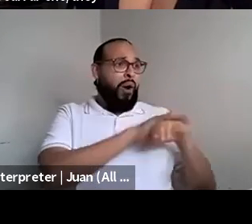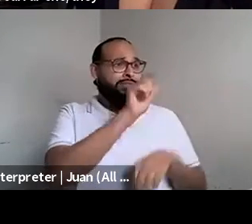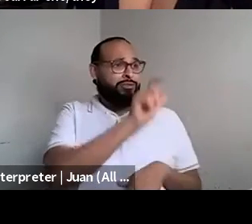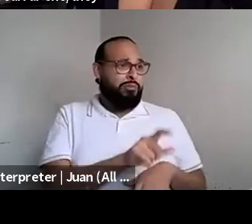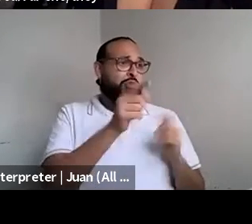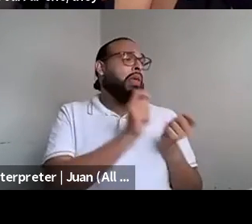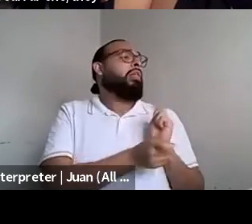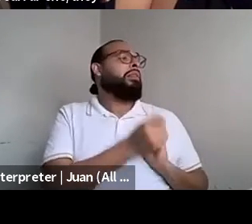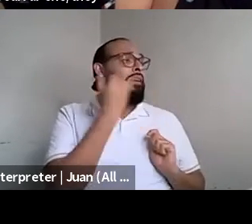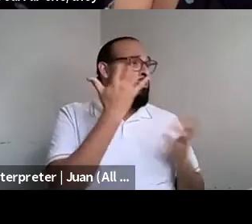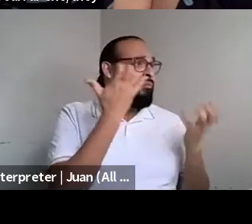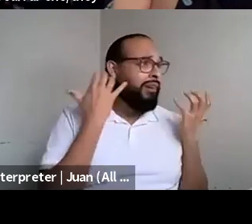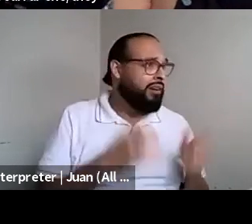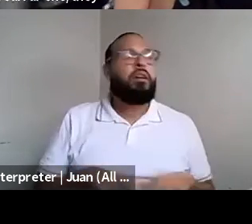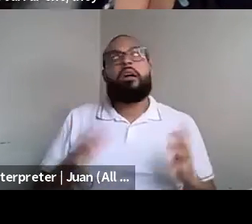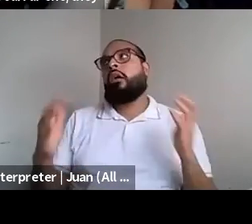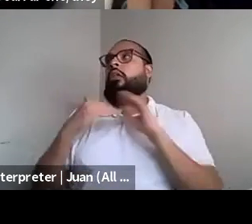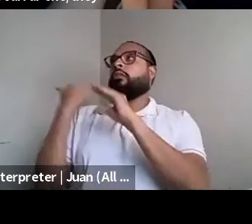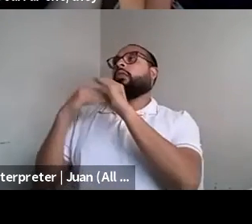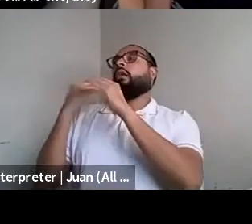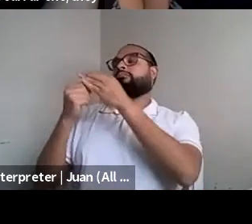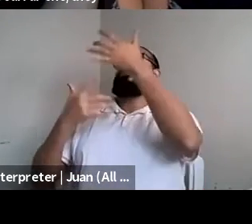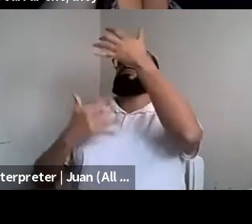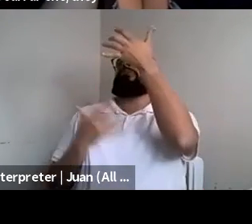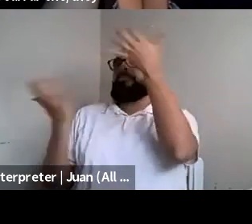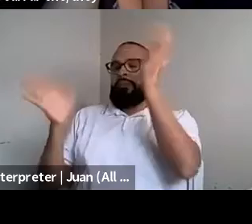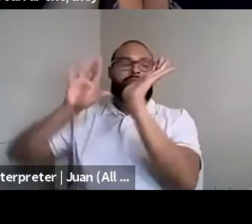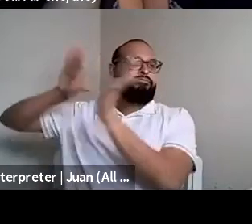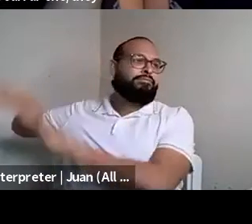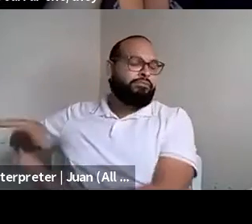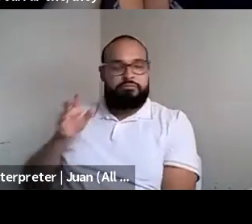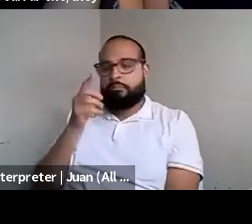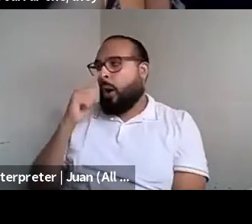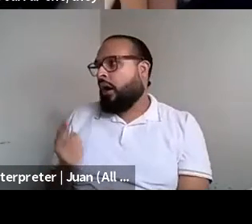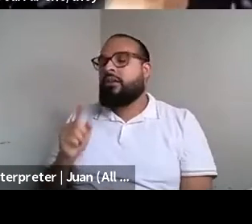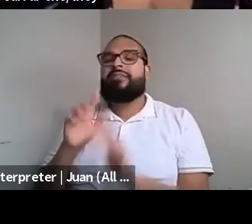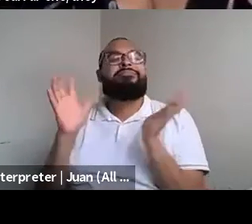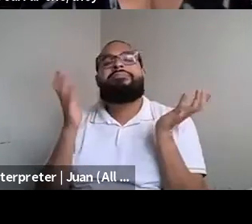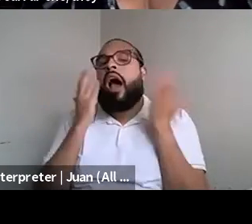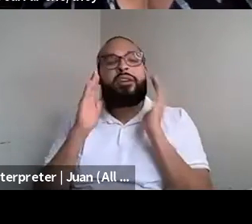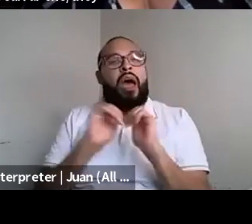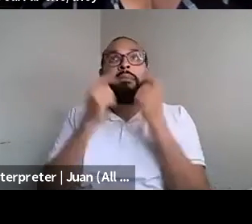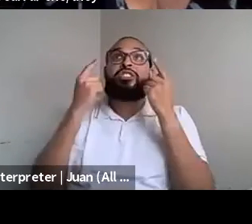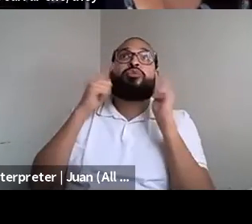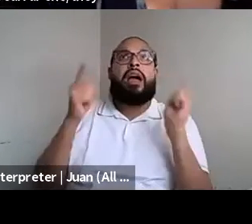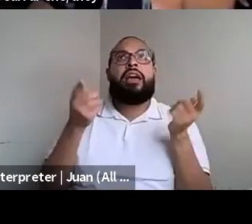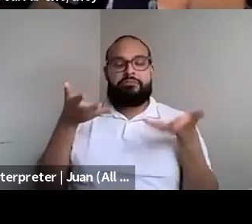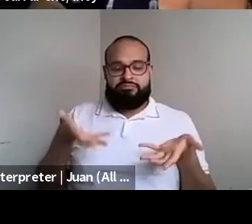Brontez Purnell: I get lots of emails all the time. Look, I don't, I don't know how much triumph is left in my work, but